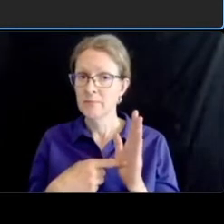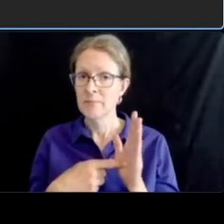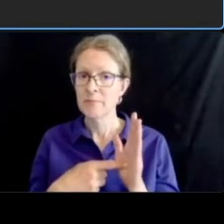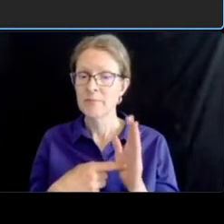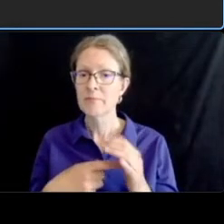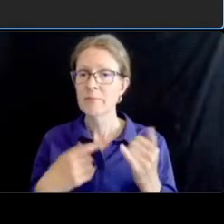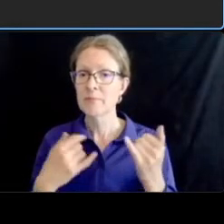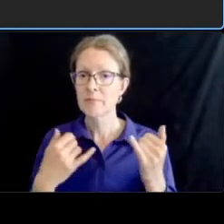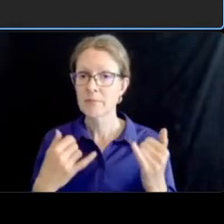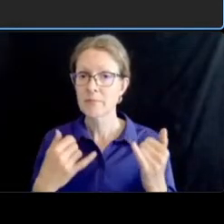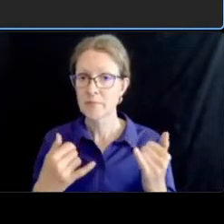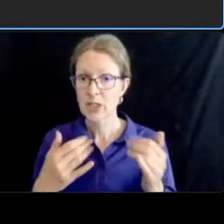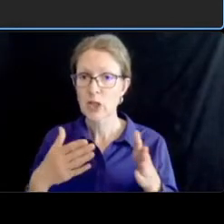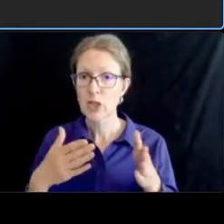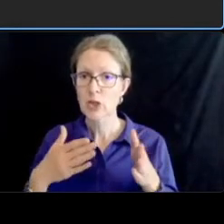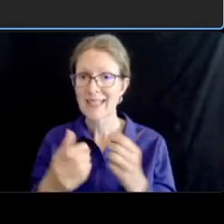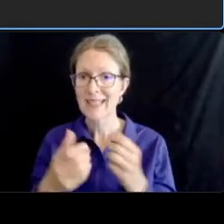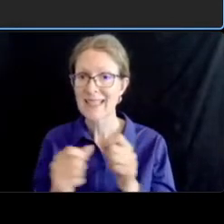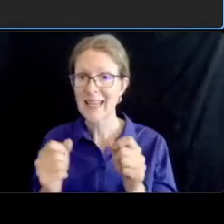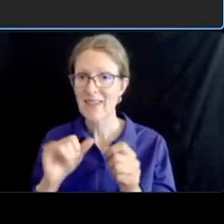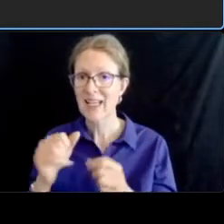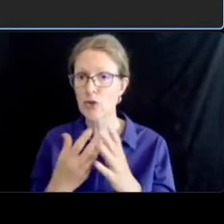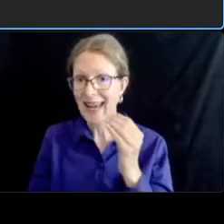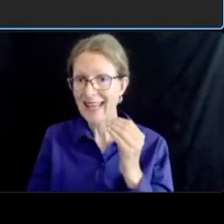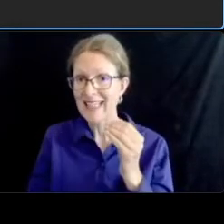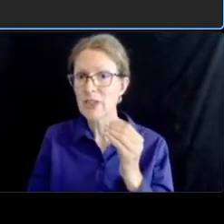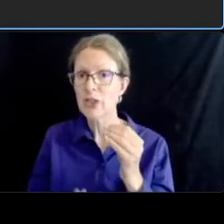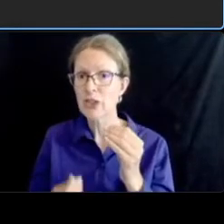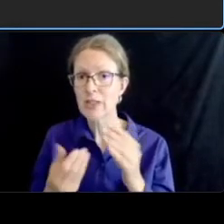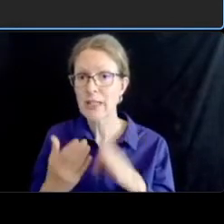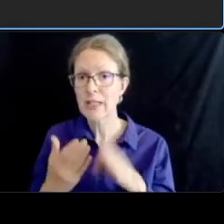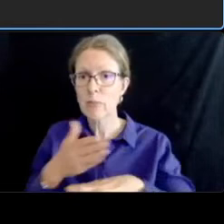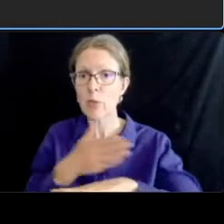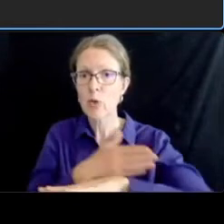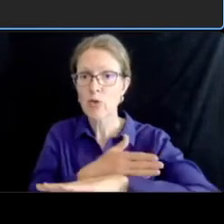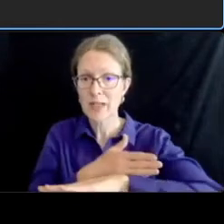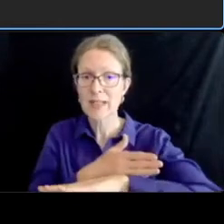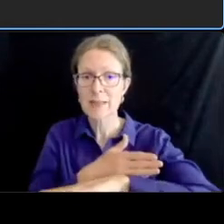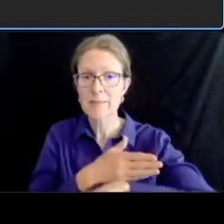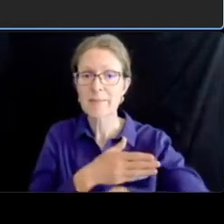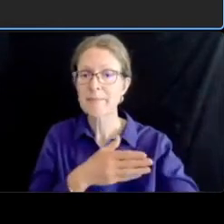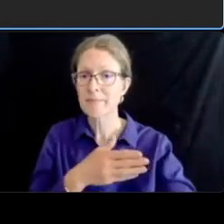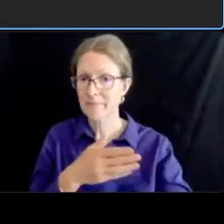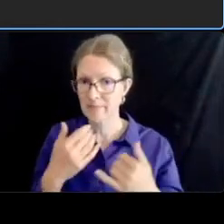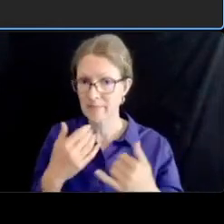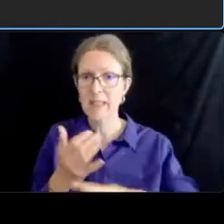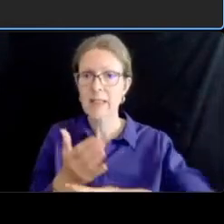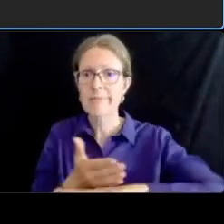which is under construction currently and that um is superimposed under the drawing